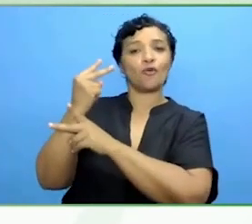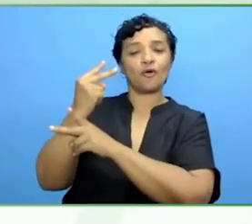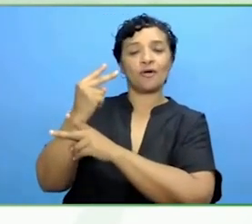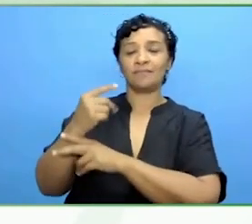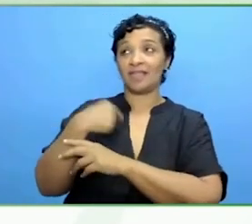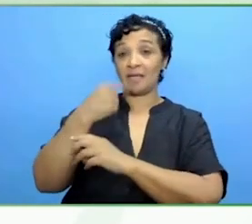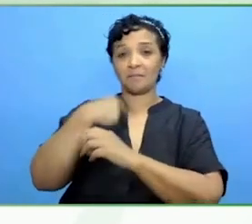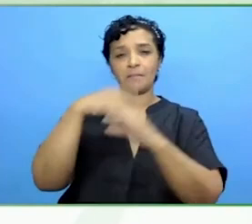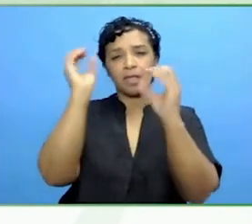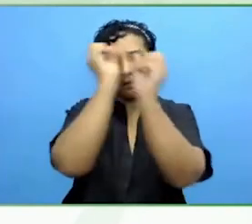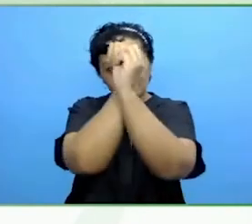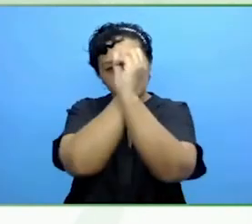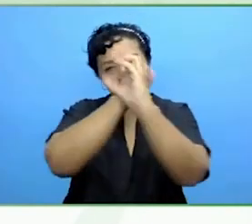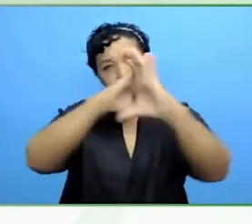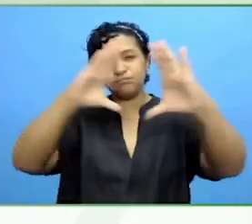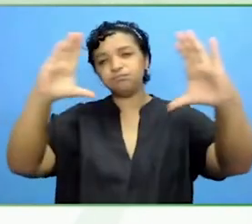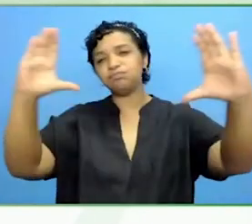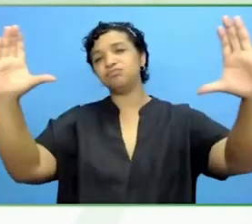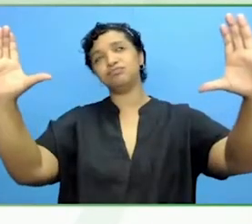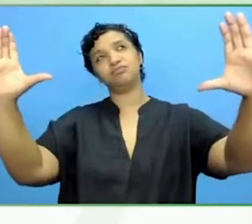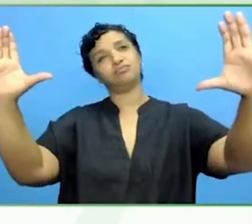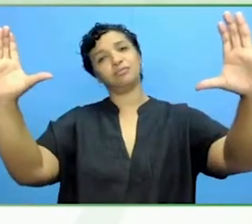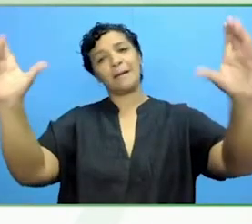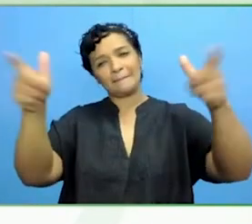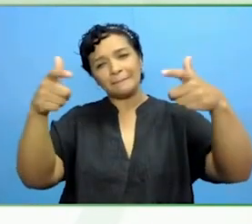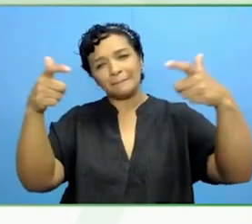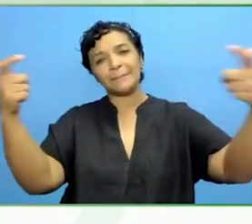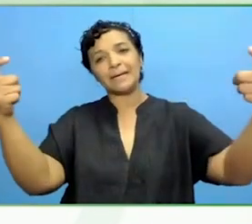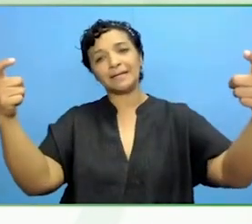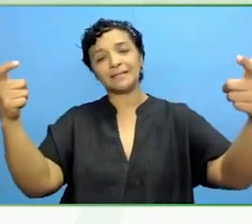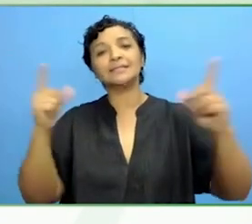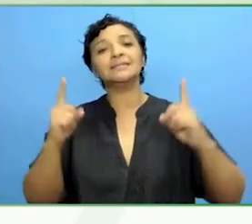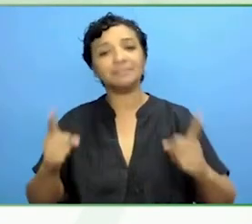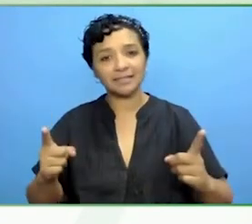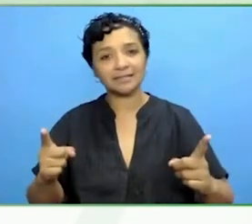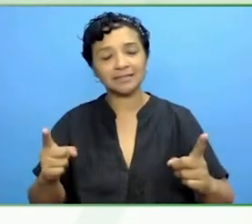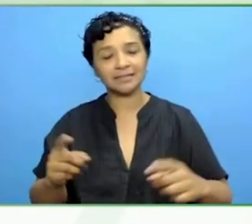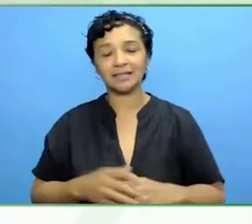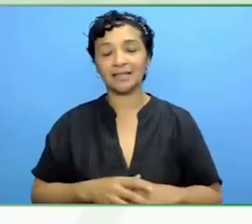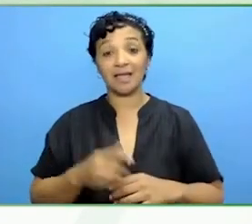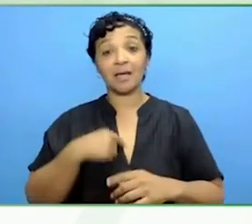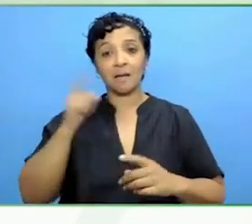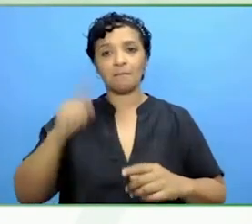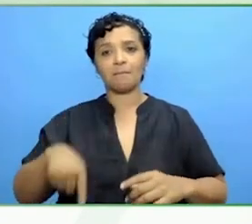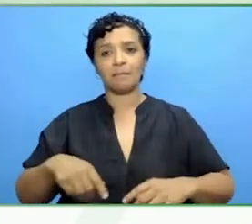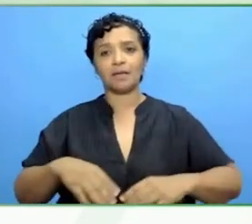He taught me to lift my head out of the day-to-day model that we can